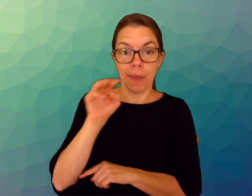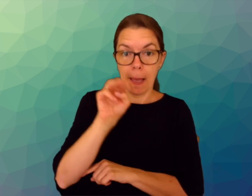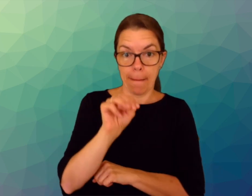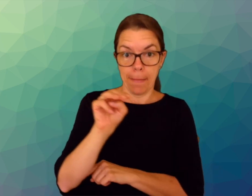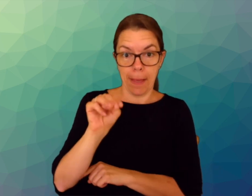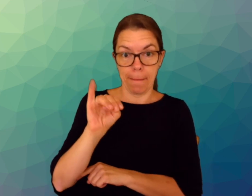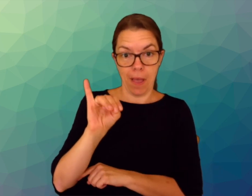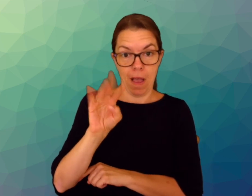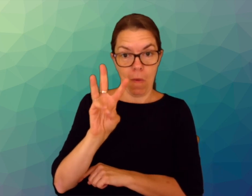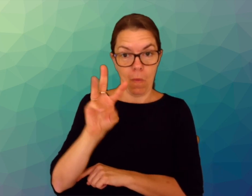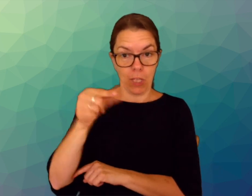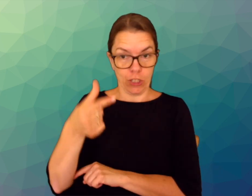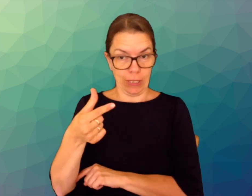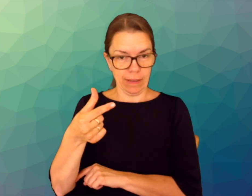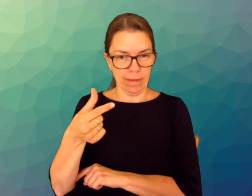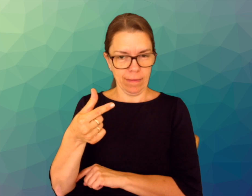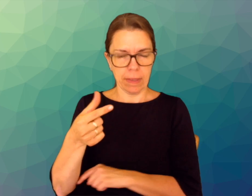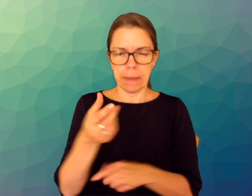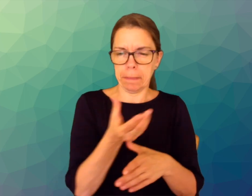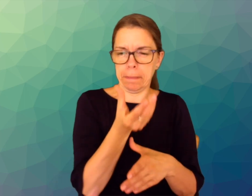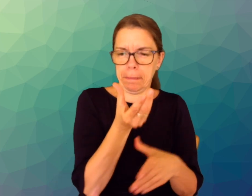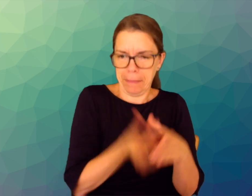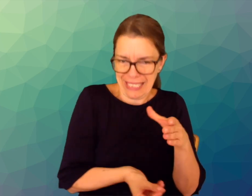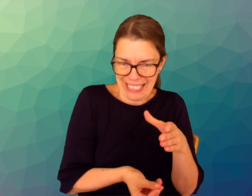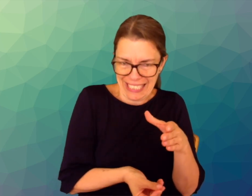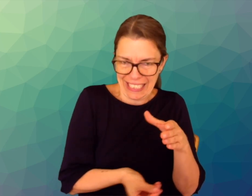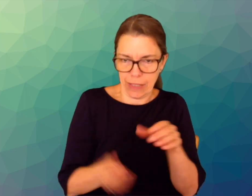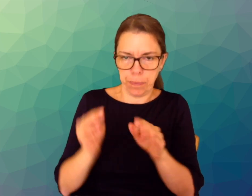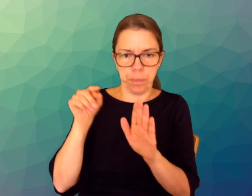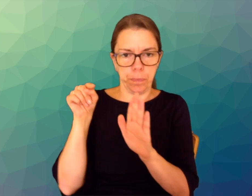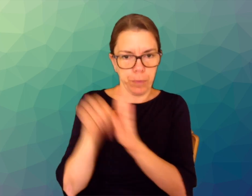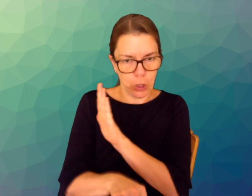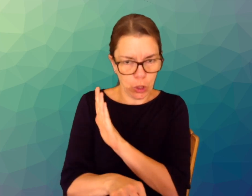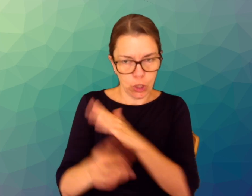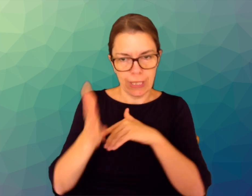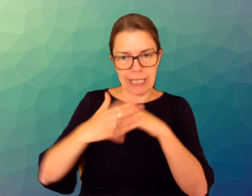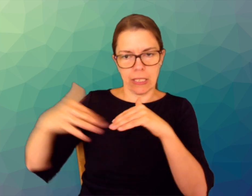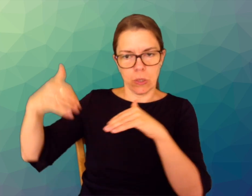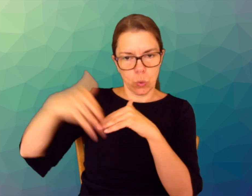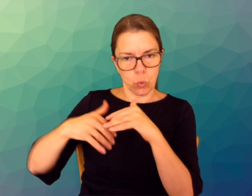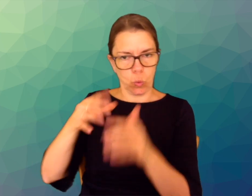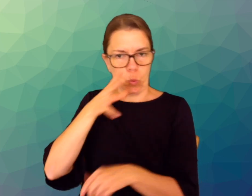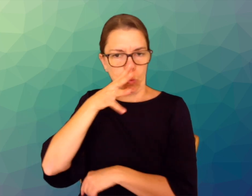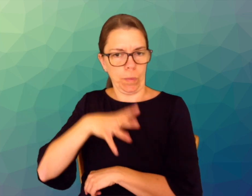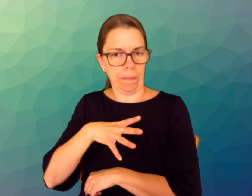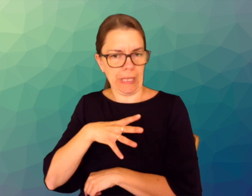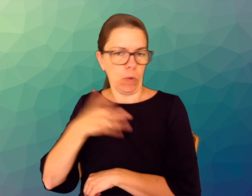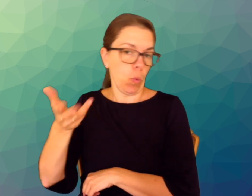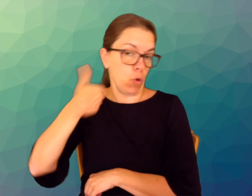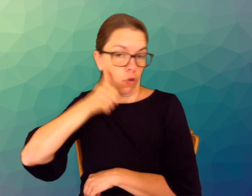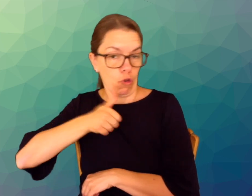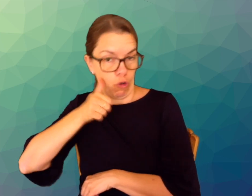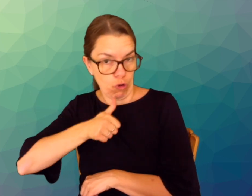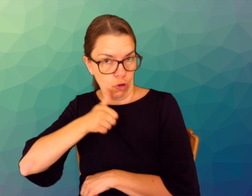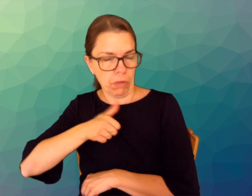Missing and Murdered Indigenous Women and Girls);